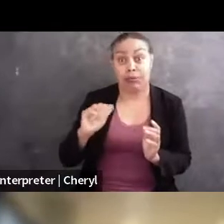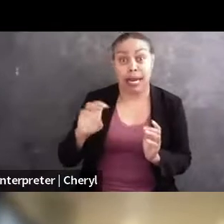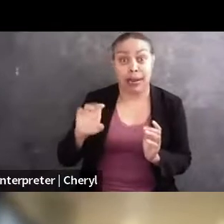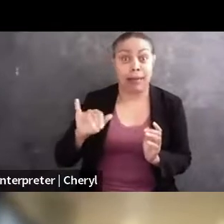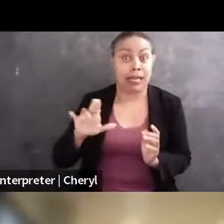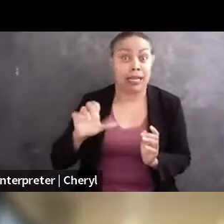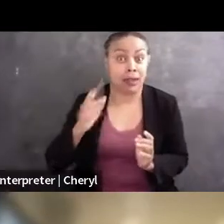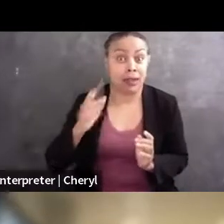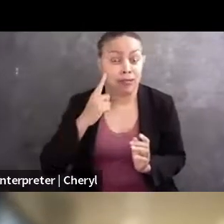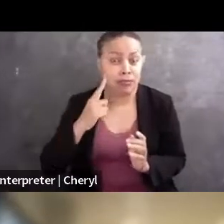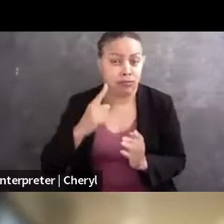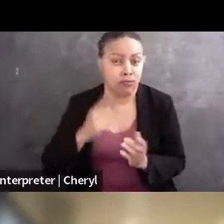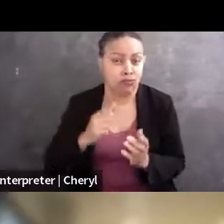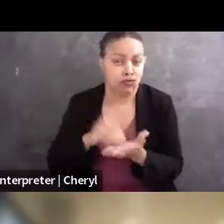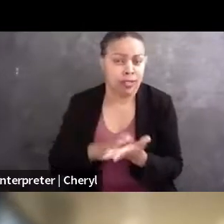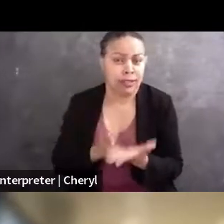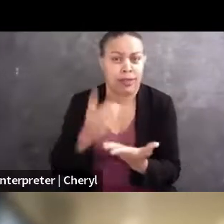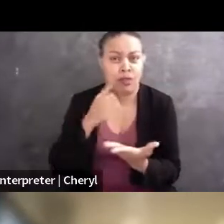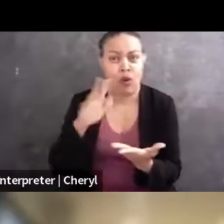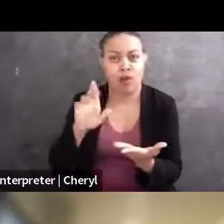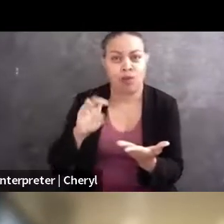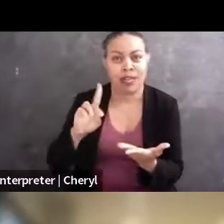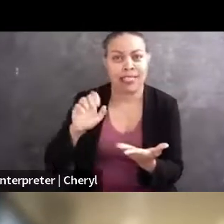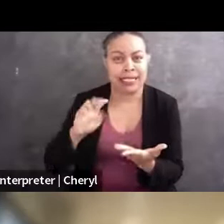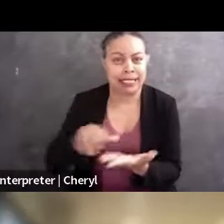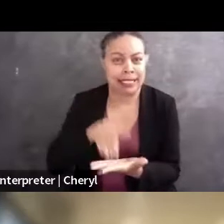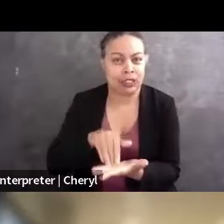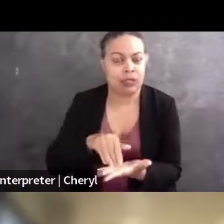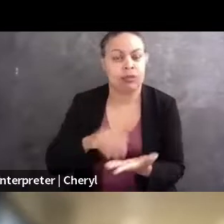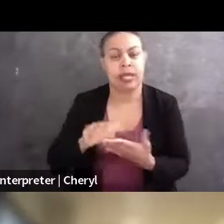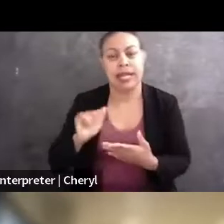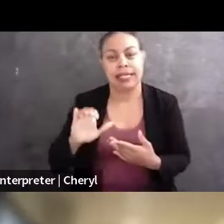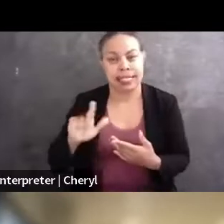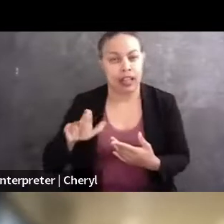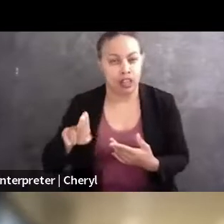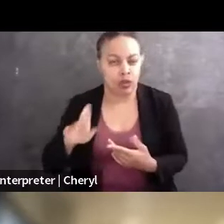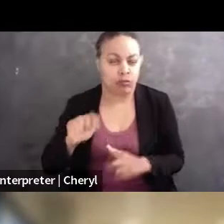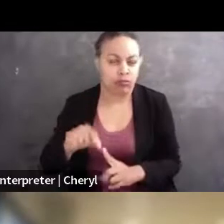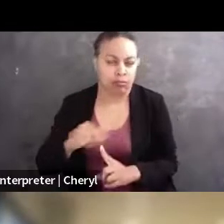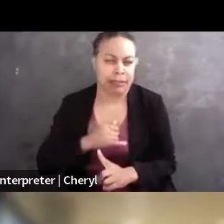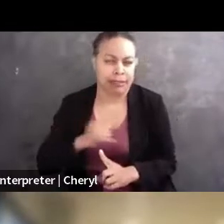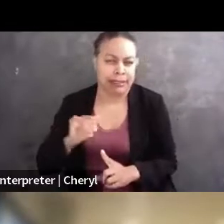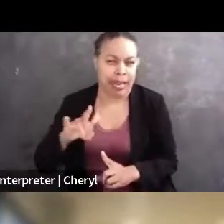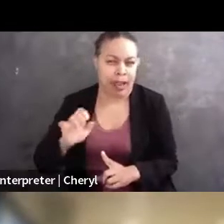in support of a cert petition that the ACLU, the Media Freedom Clinic at Yale, and Knight Institute filed seeking